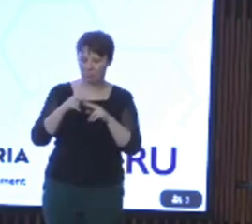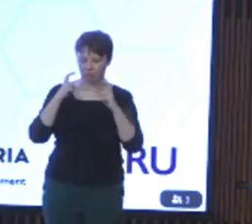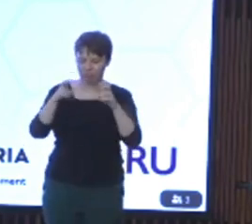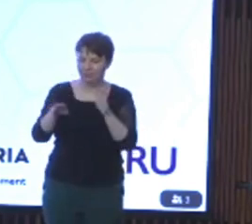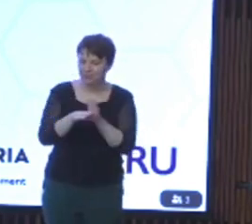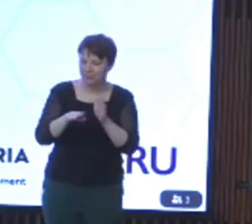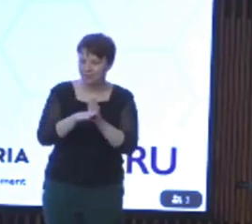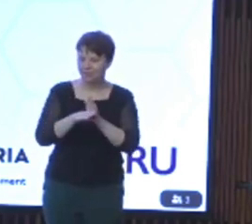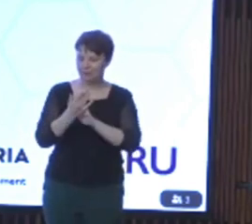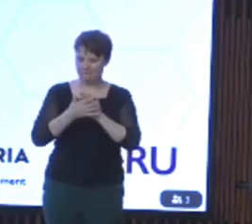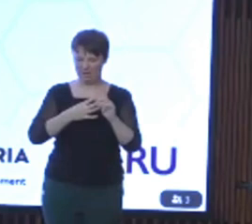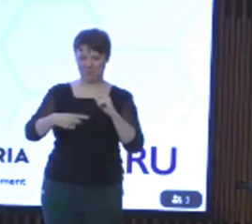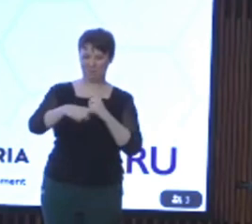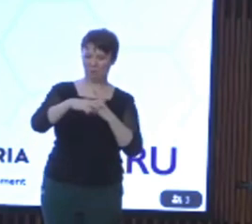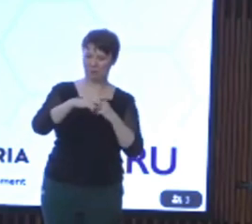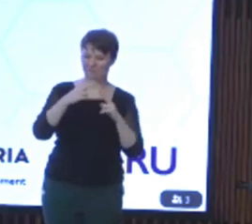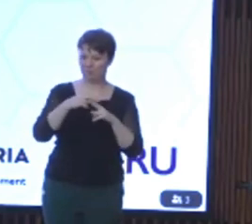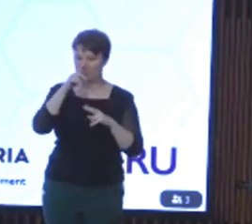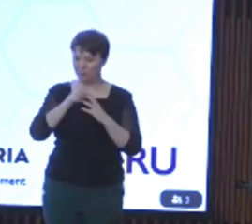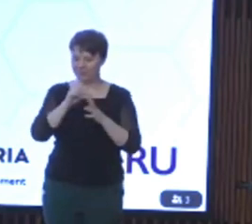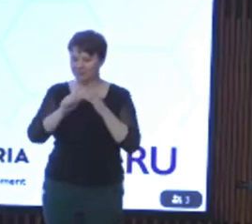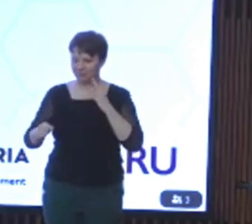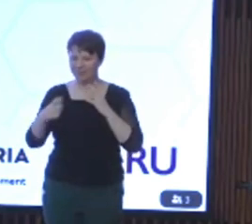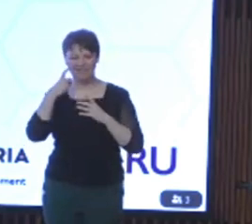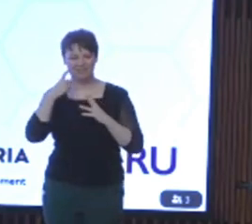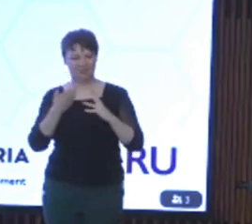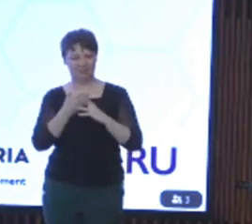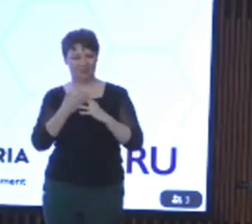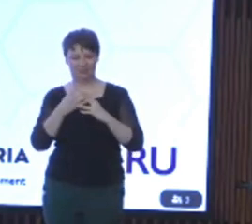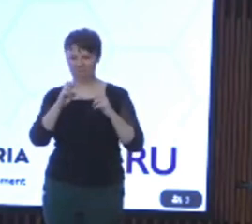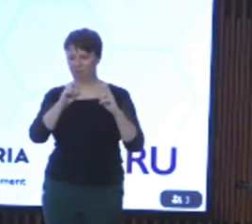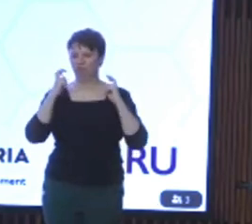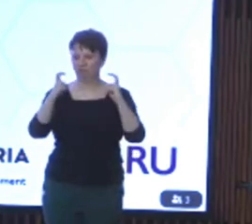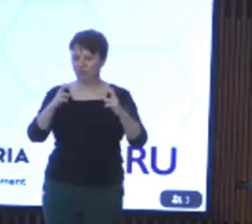Leaving a positive legacy for people with disability. We've also implemented legislative